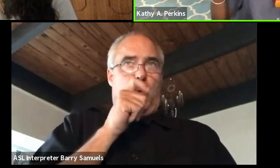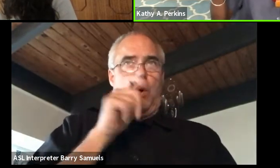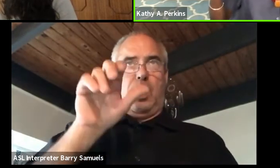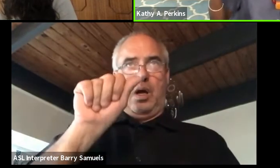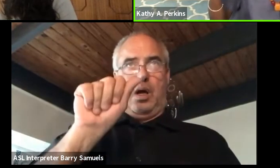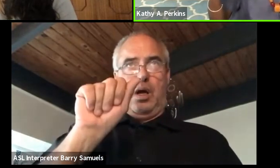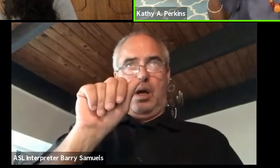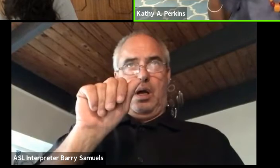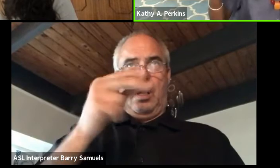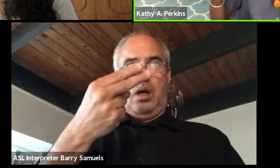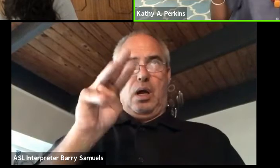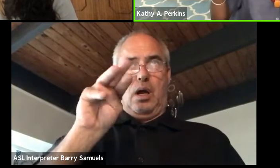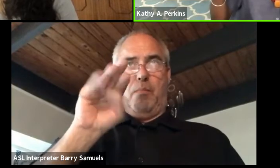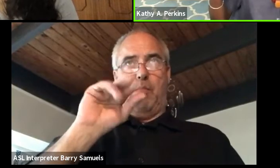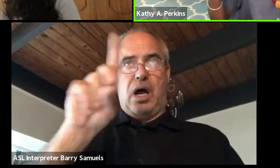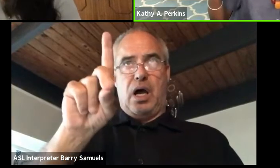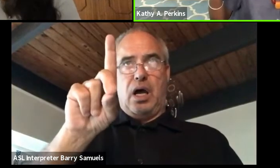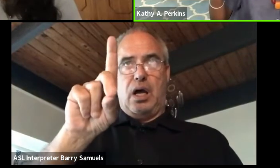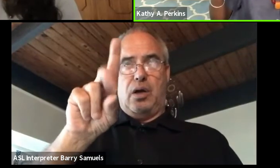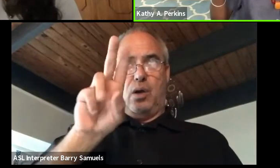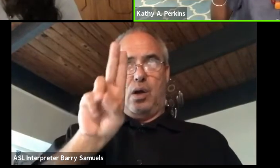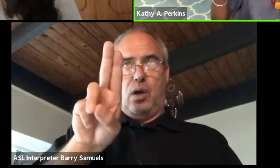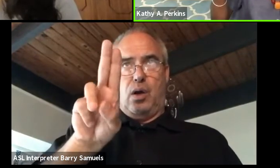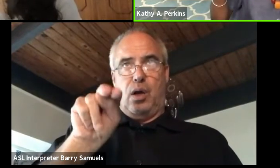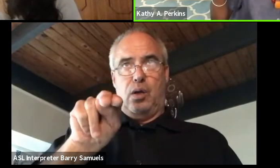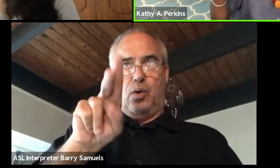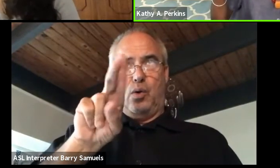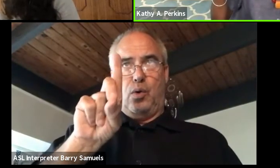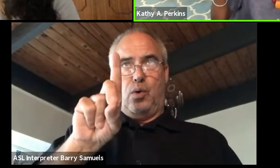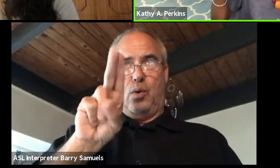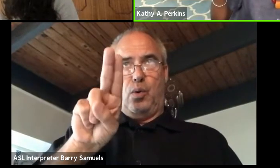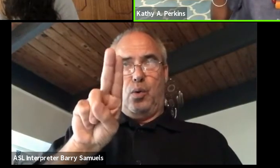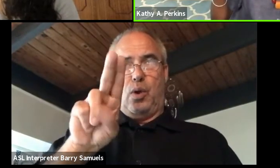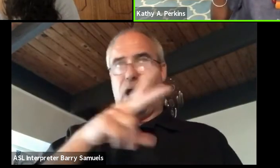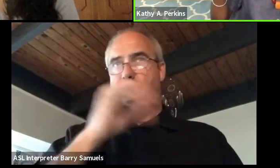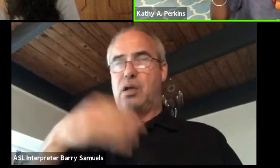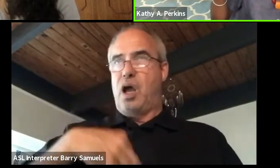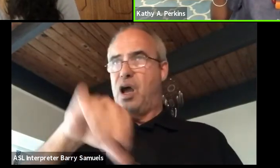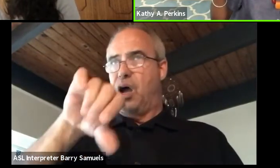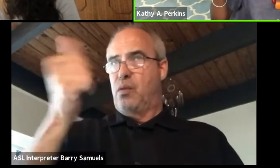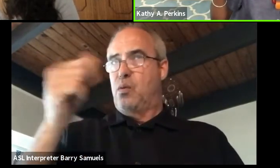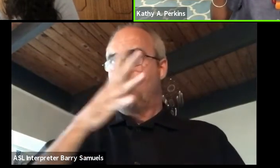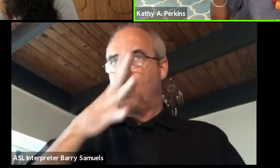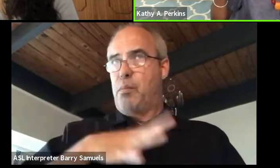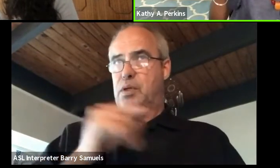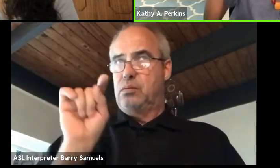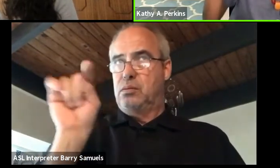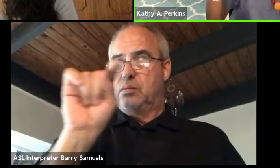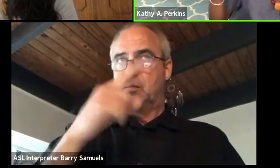Cece Dingo Remba, and all of those people. And so, one of the things that came up is that